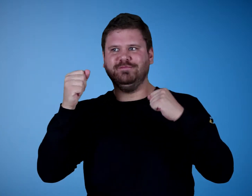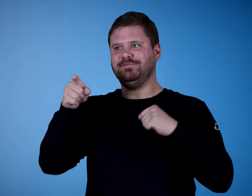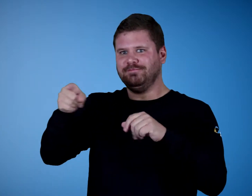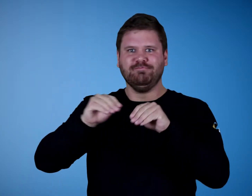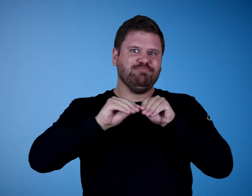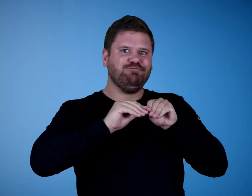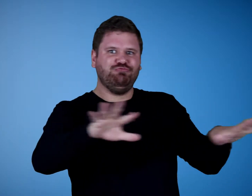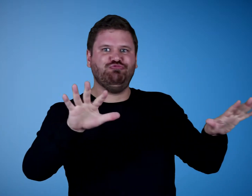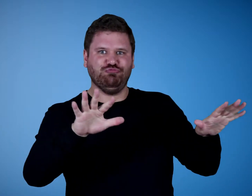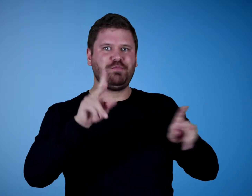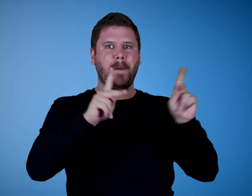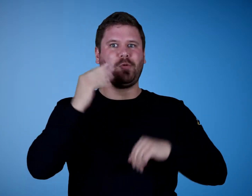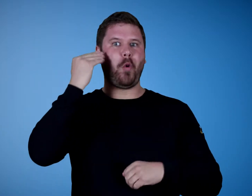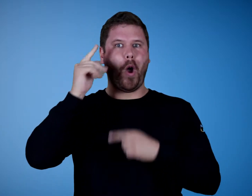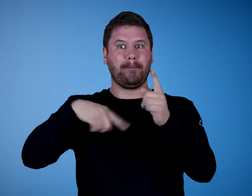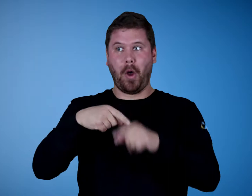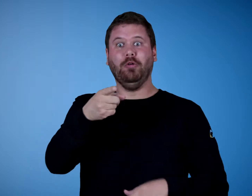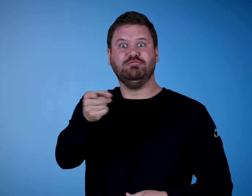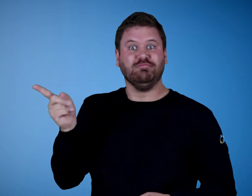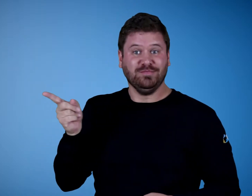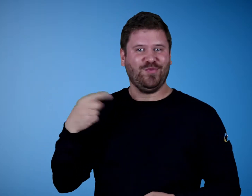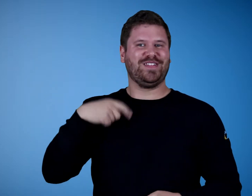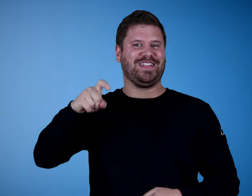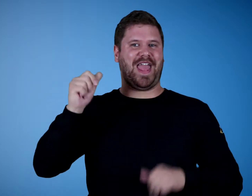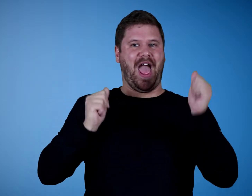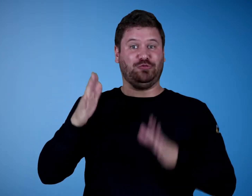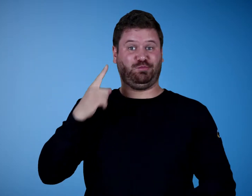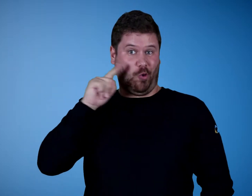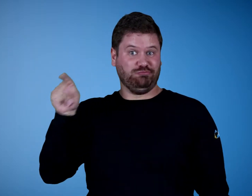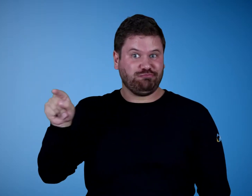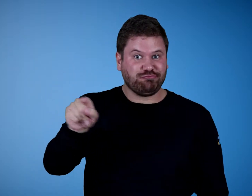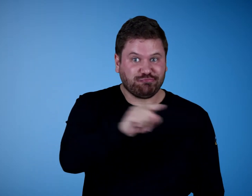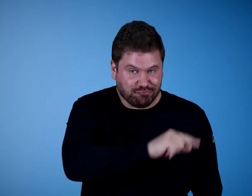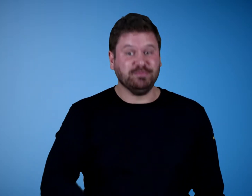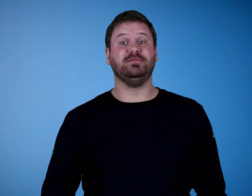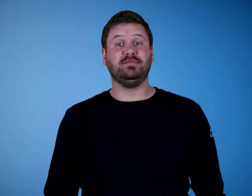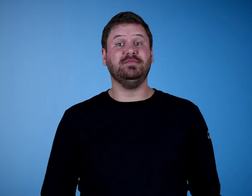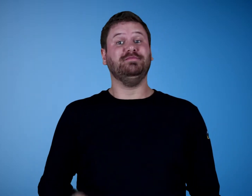spread the word for these events. Actors would fill that need for us!